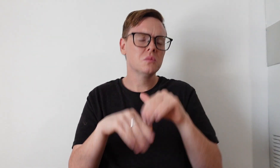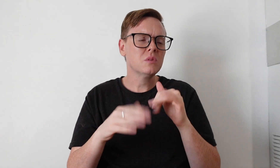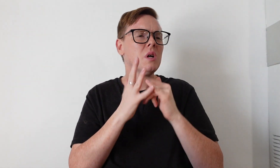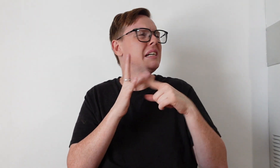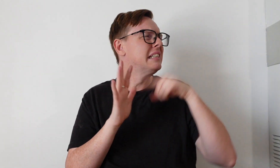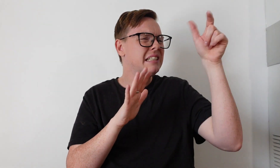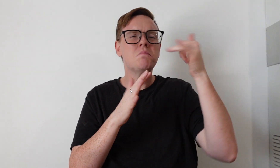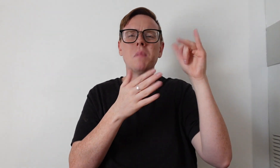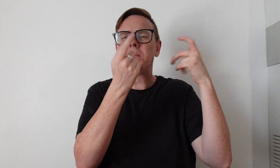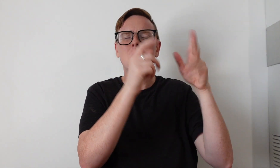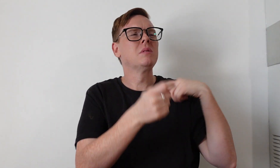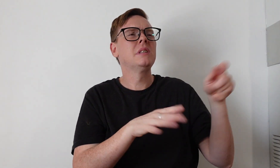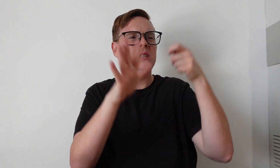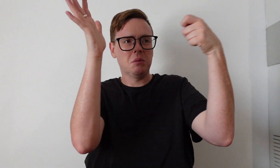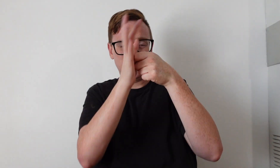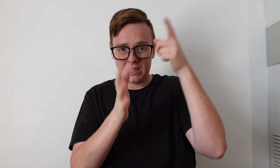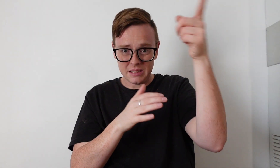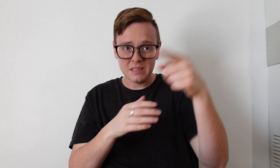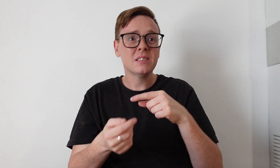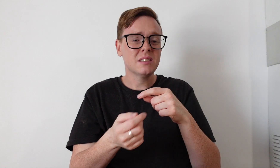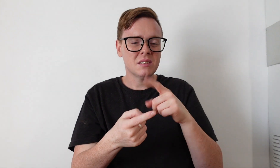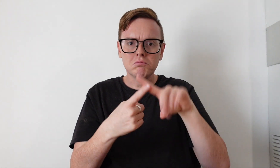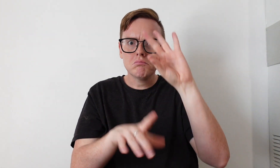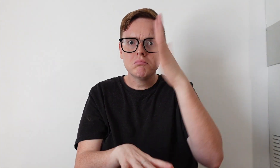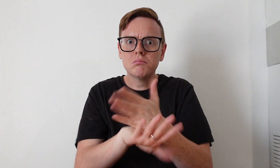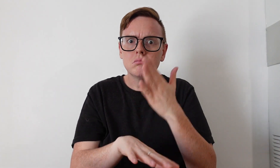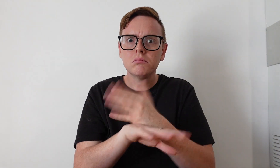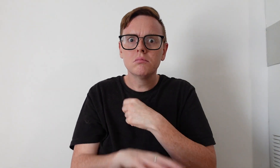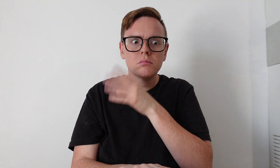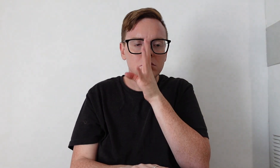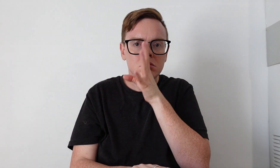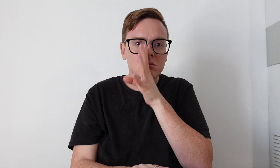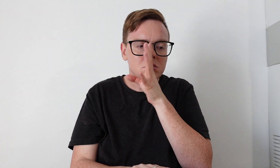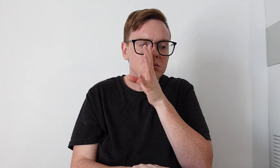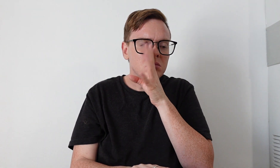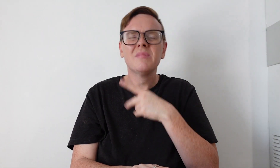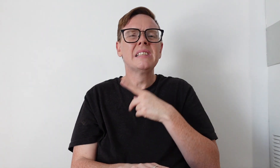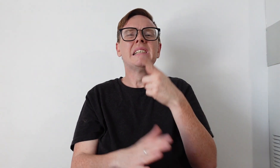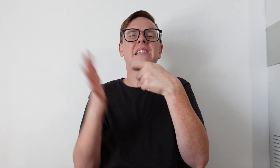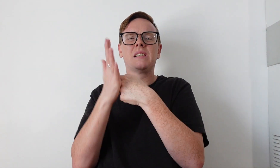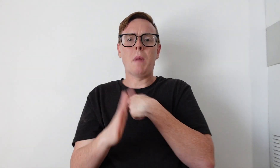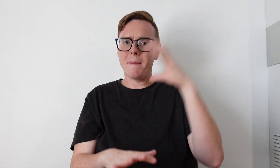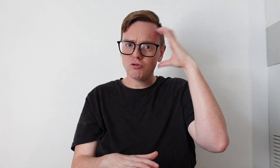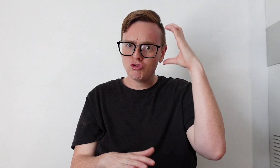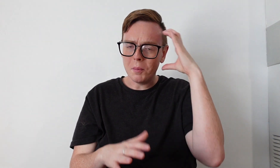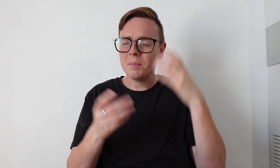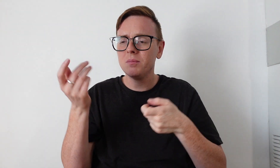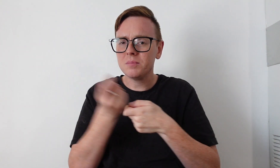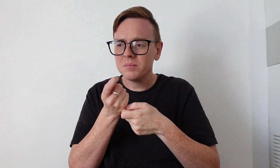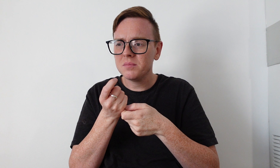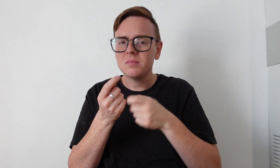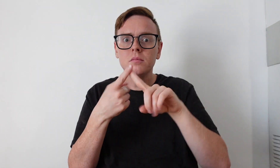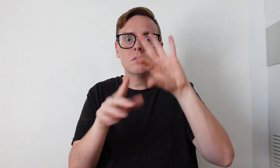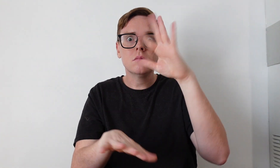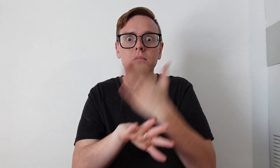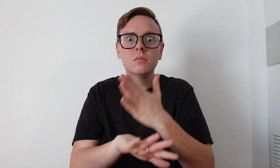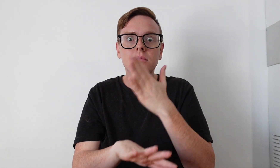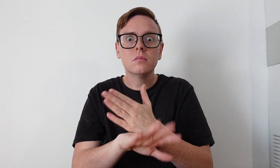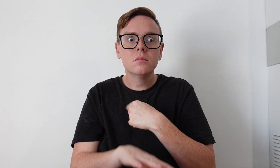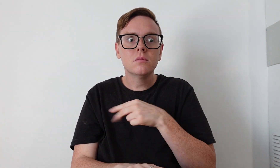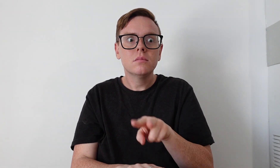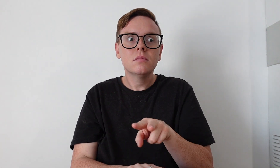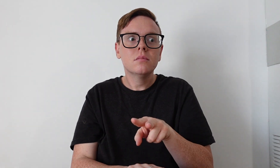I plugged in lounge room, it wasn't working at all. I plugged in my bedroom, it wasn't working either.